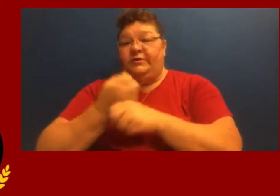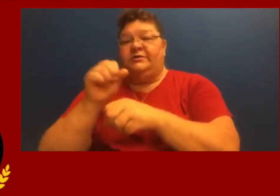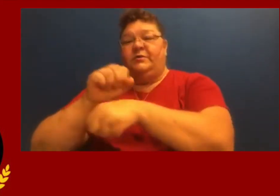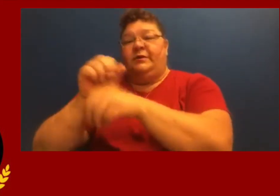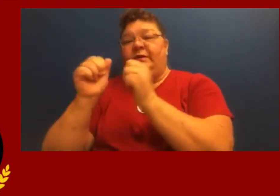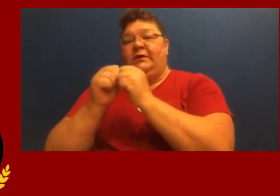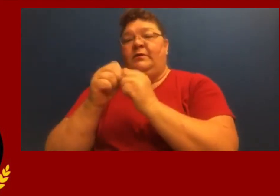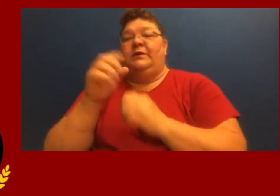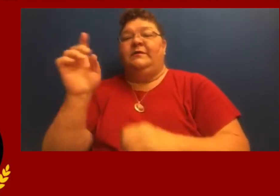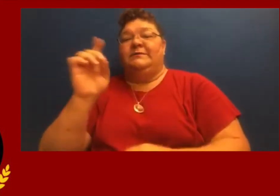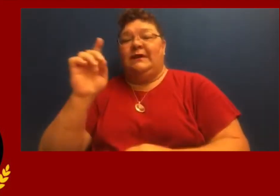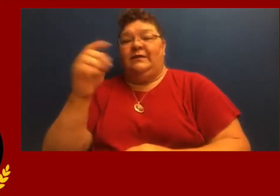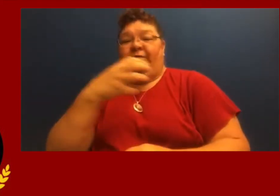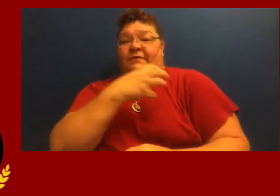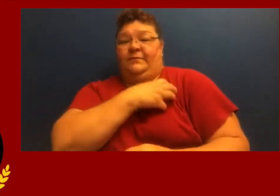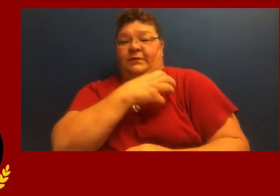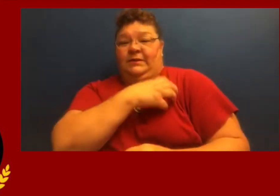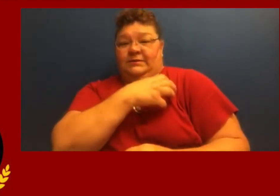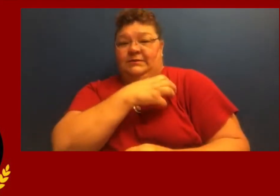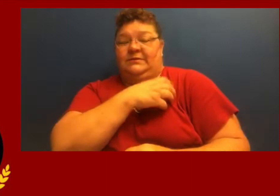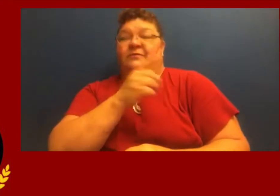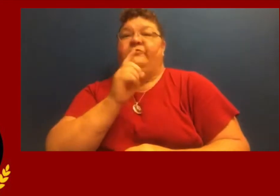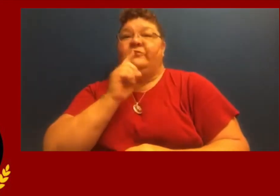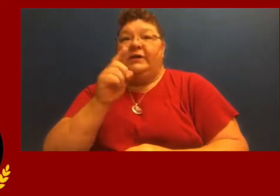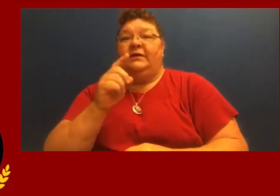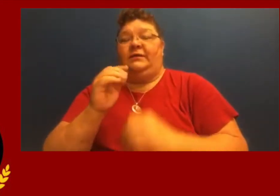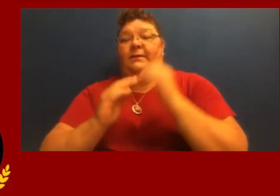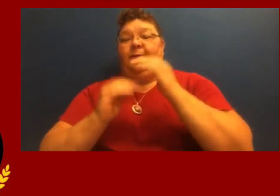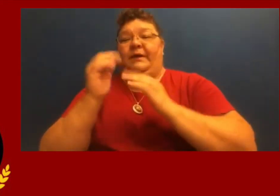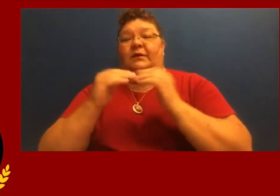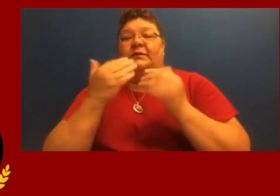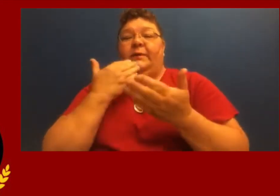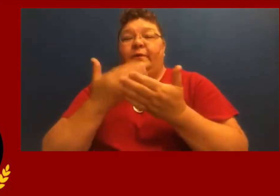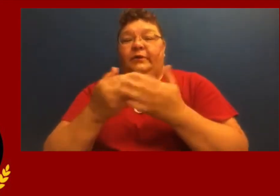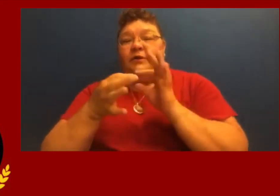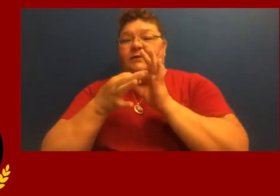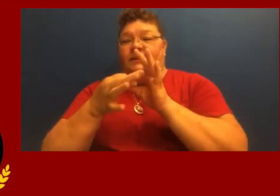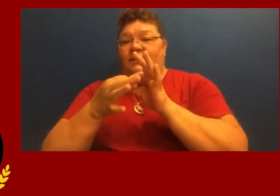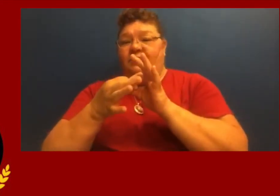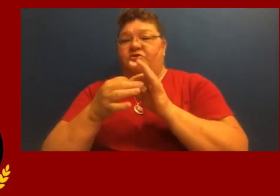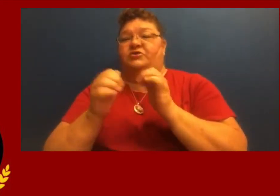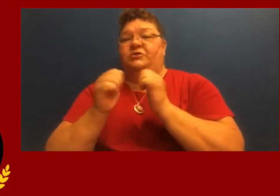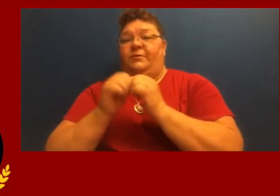the Delavan police department for the last couple of years. And building a good relationship with their department.